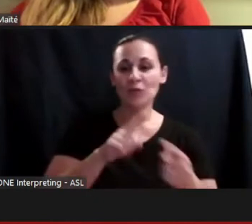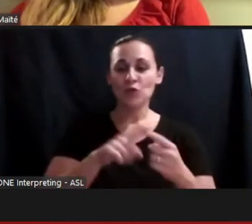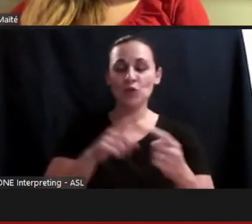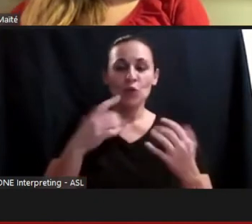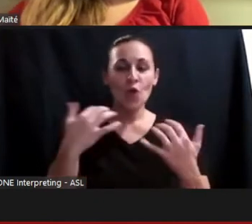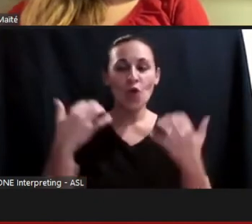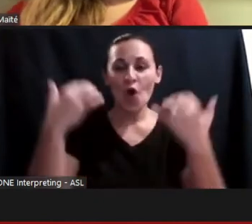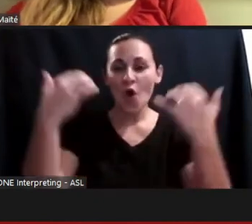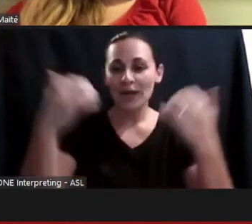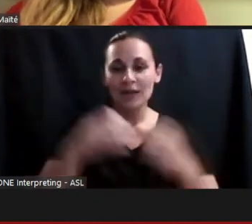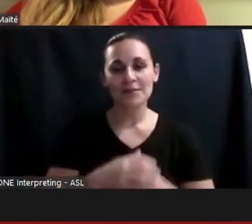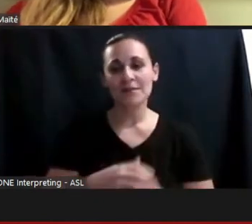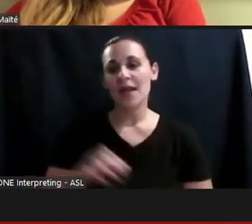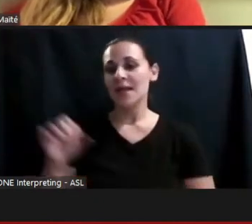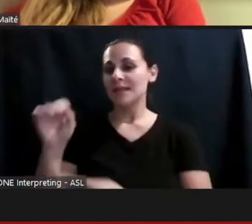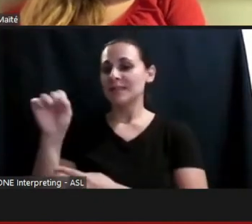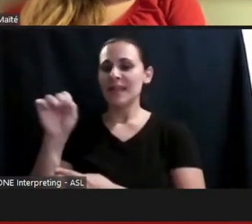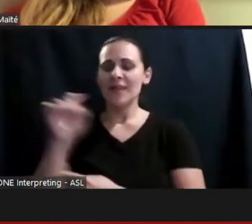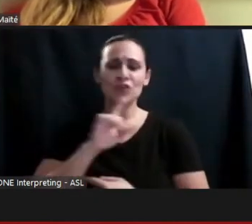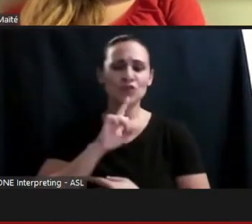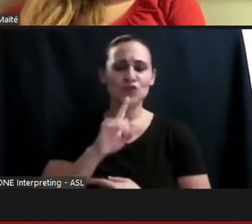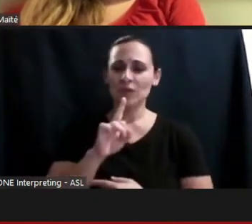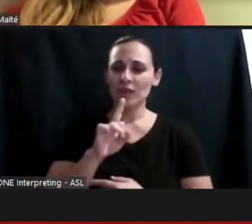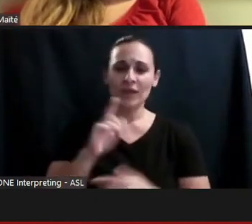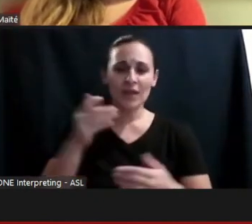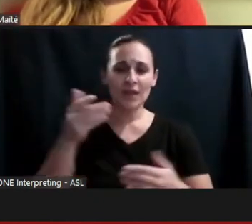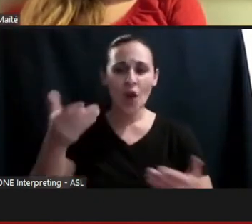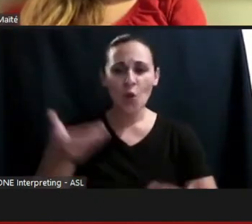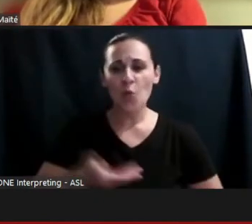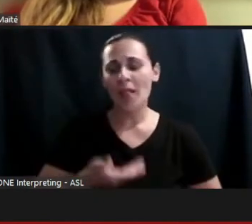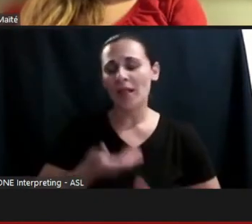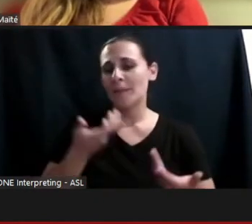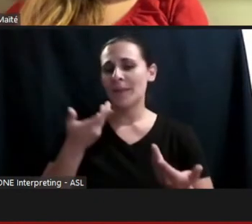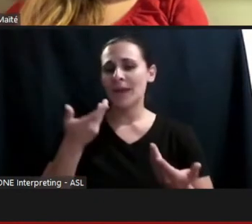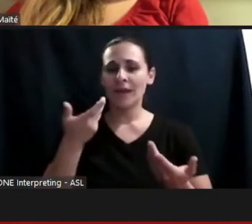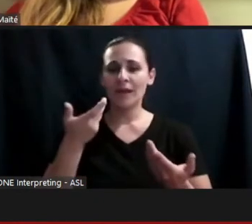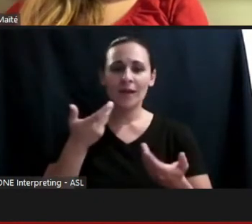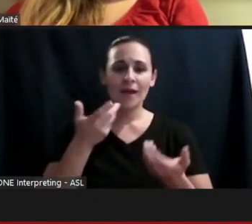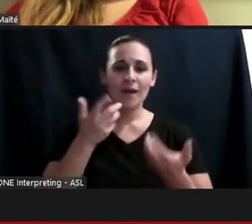very welcoming accommodating place, and the more the merrier. If we just